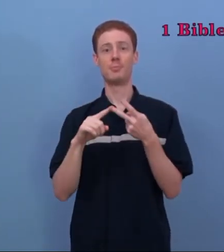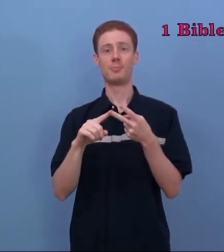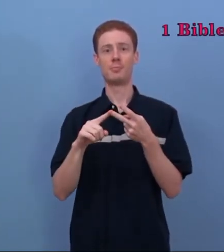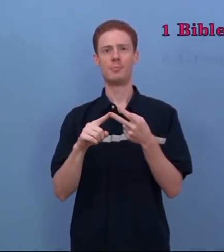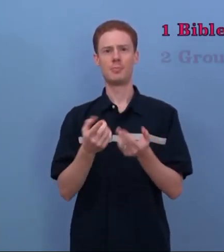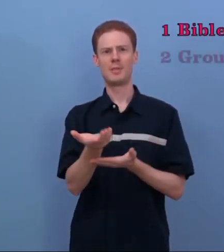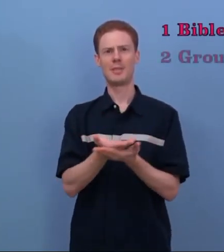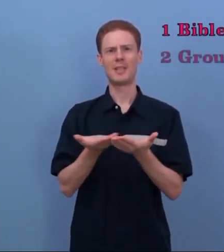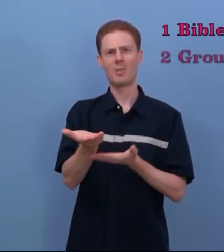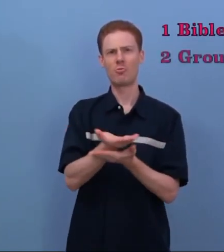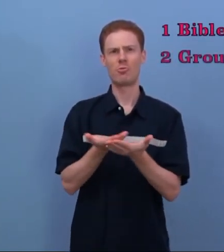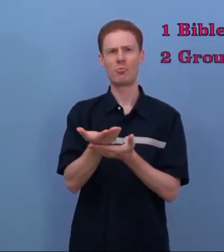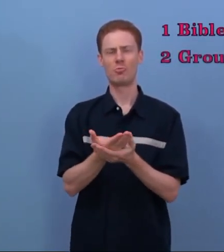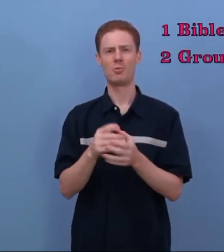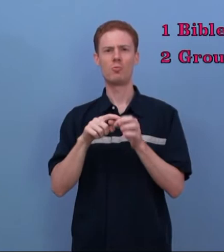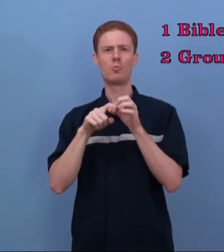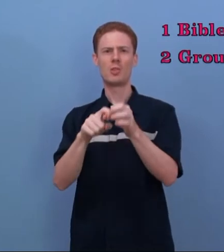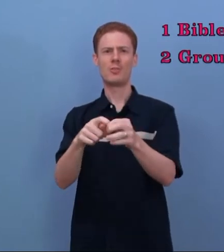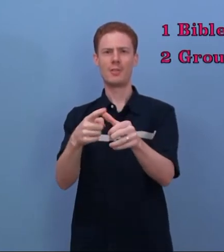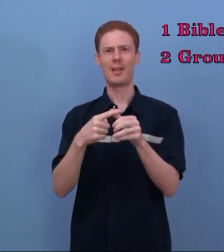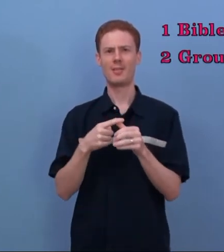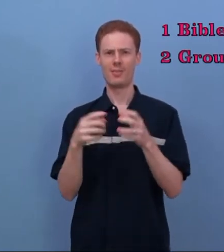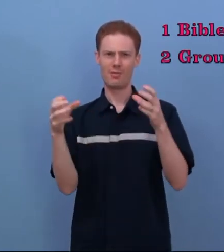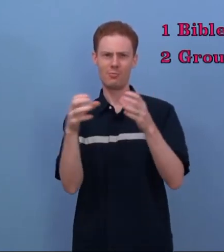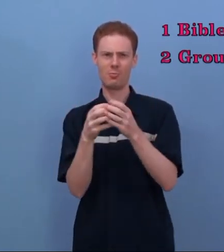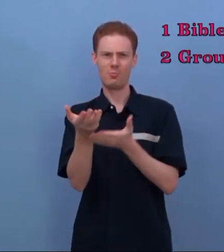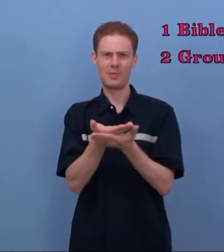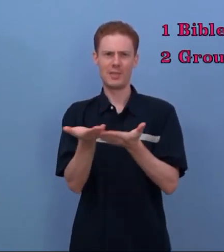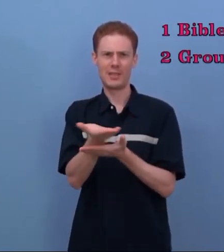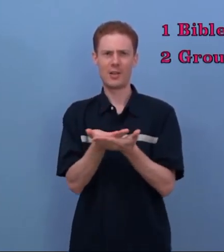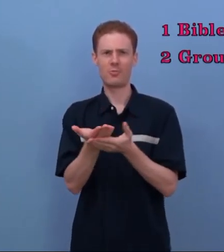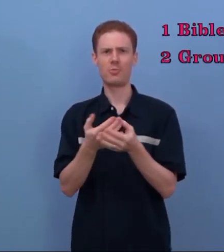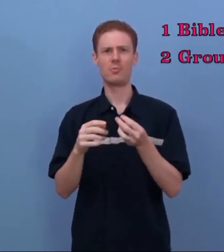2 - Discussion as Questions and Answers, also group discussion